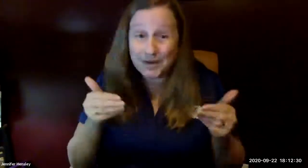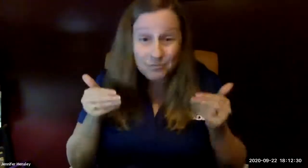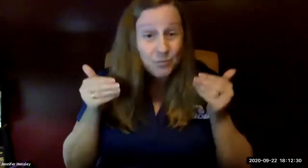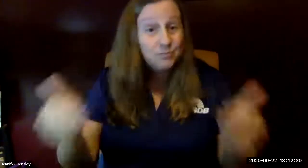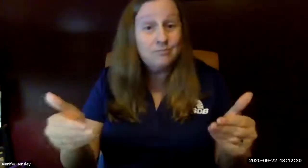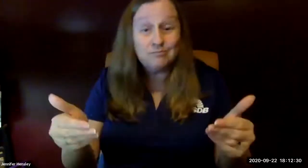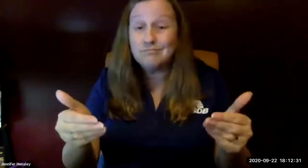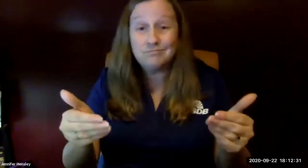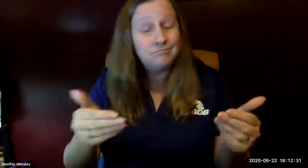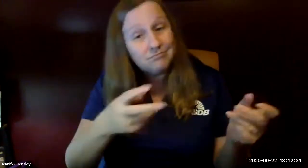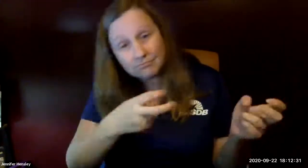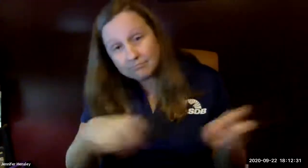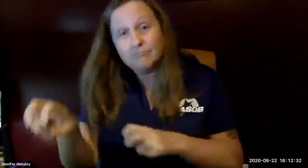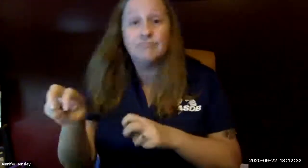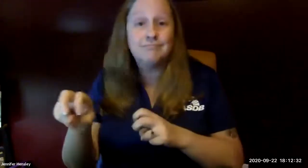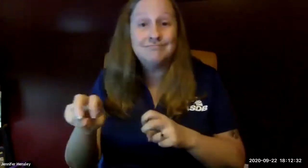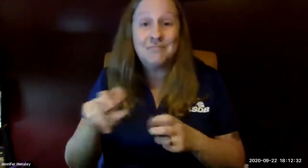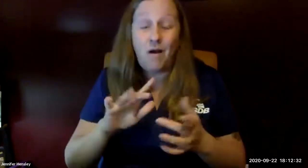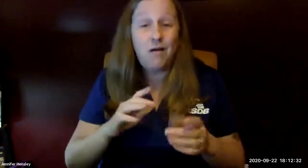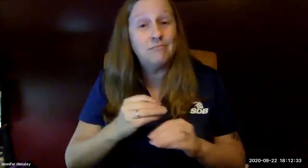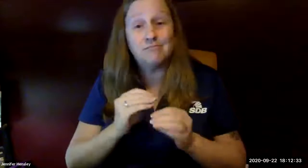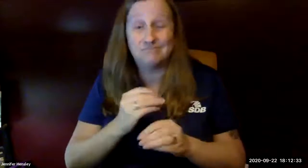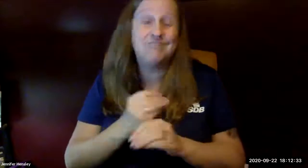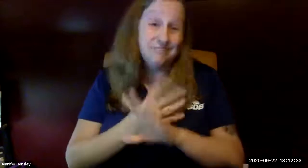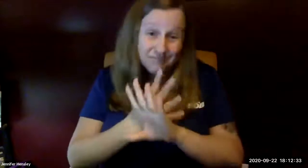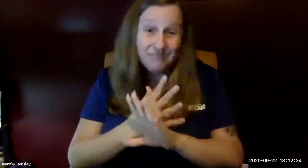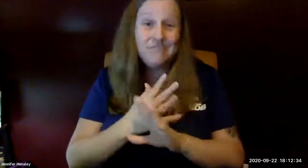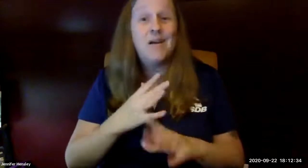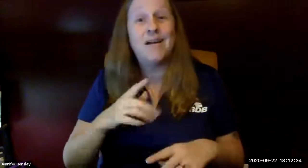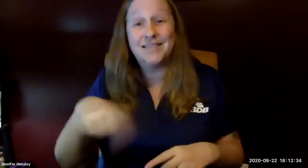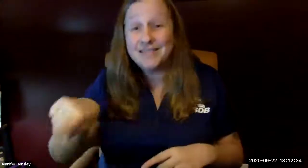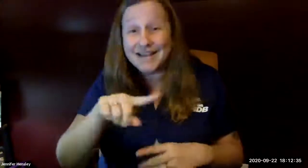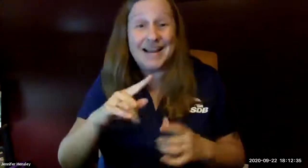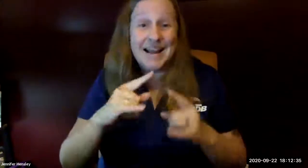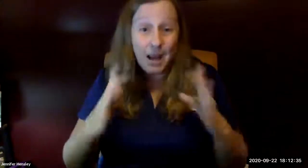vocrehab said why not so we did it